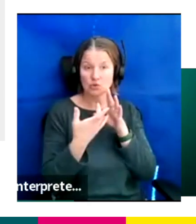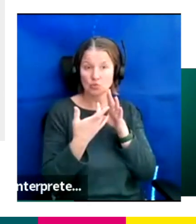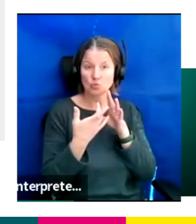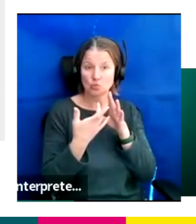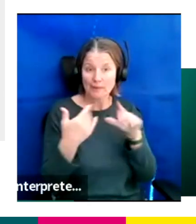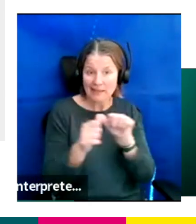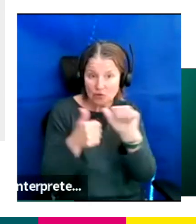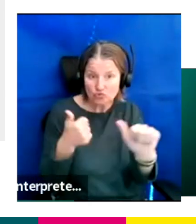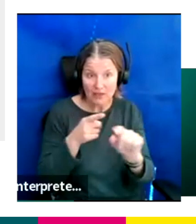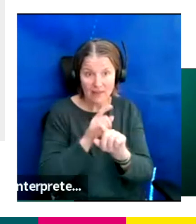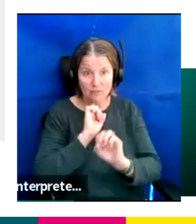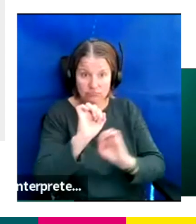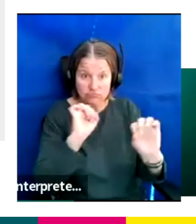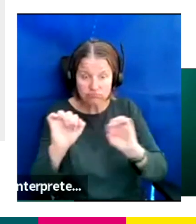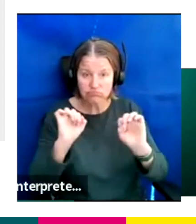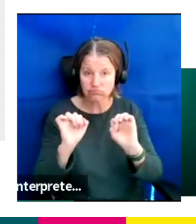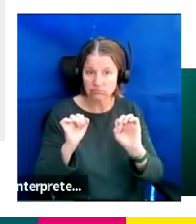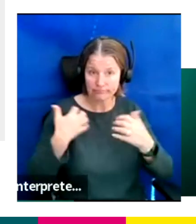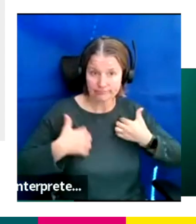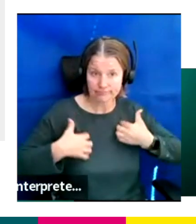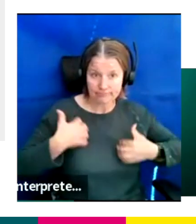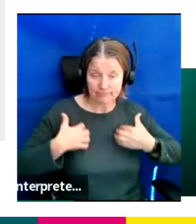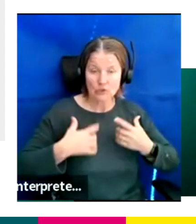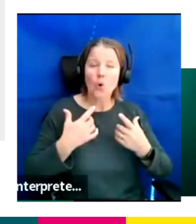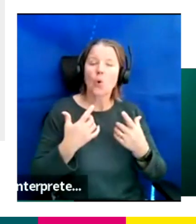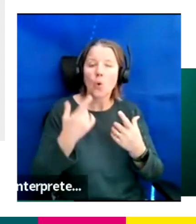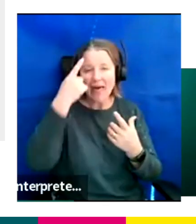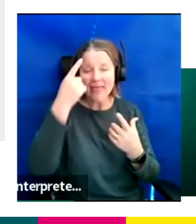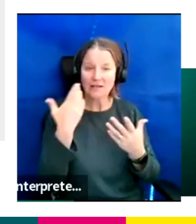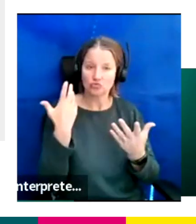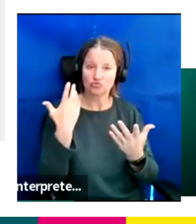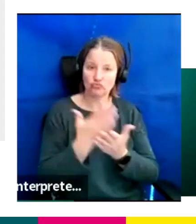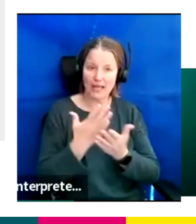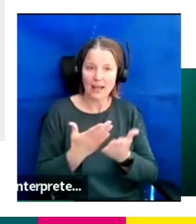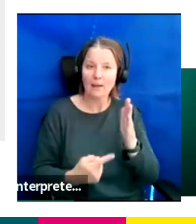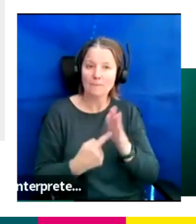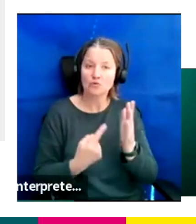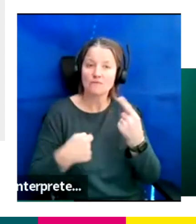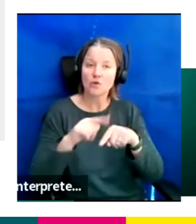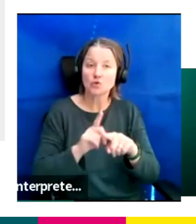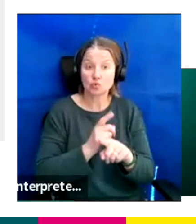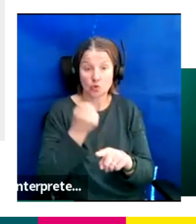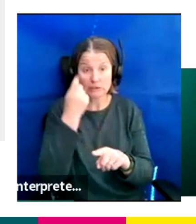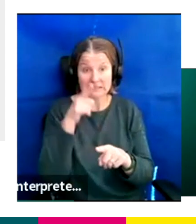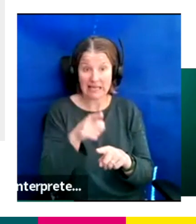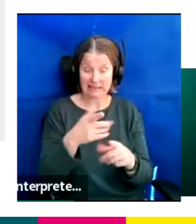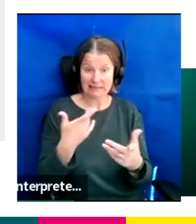We've all come from television backgrounds and we understand how it is to want to break